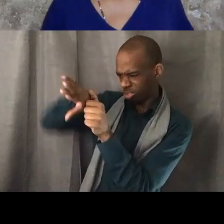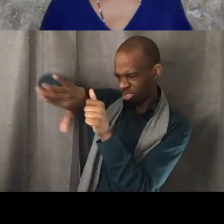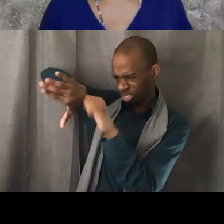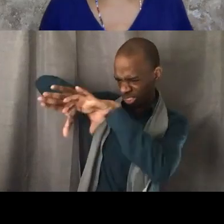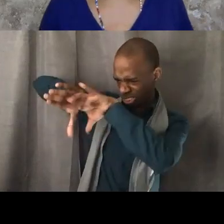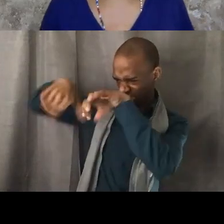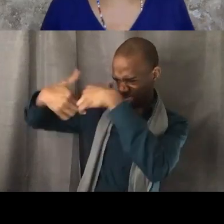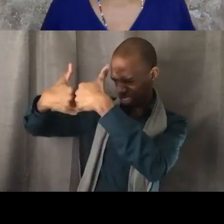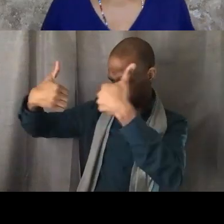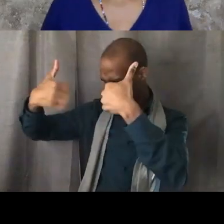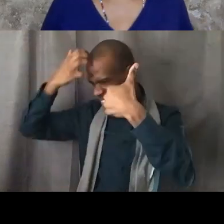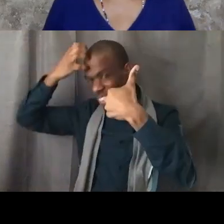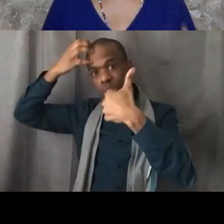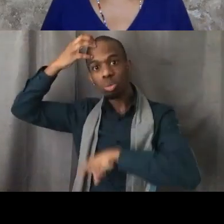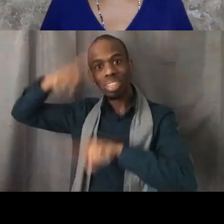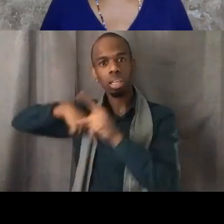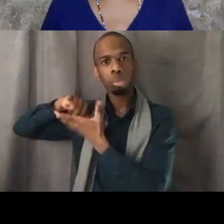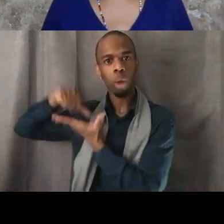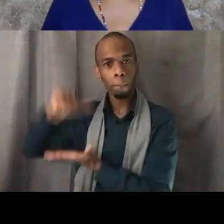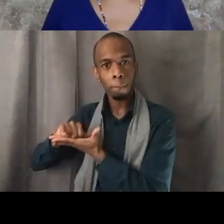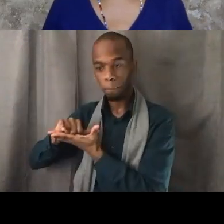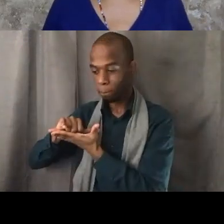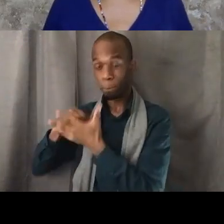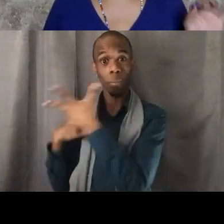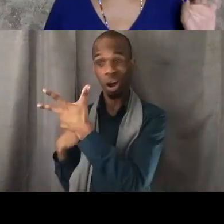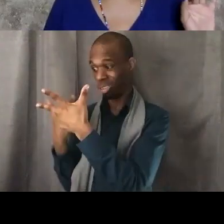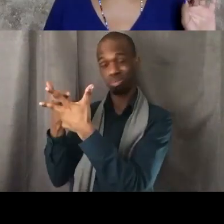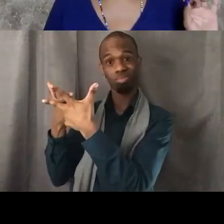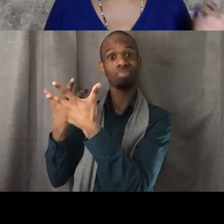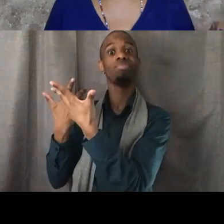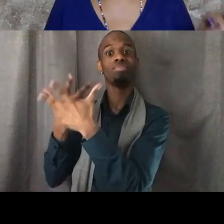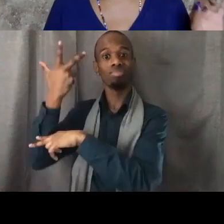And so on July 13th, 2013 there was something that happened